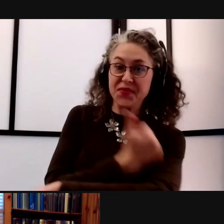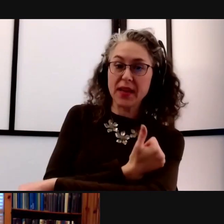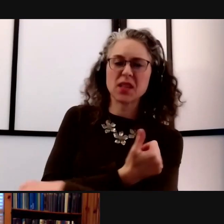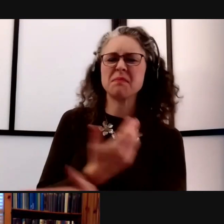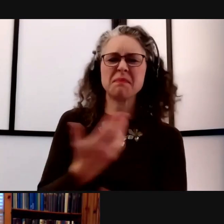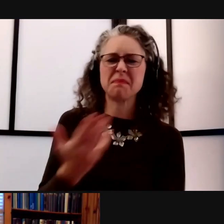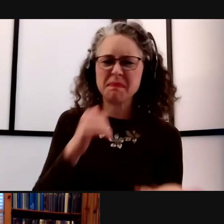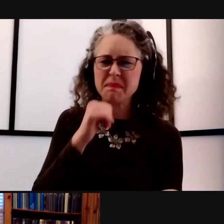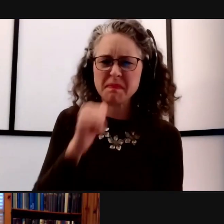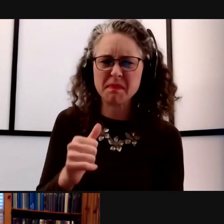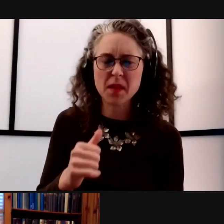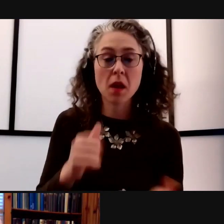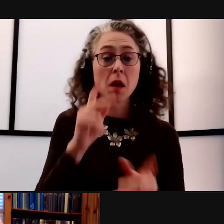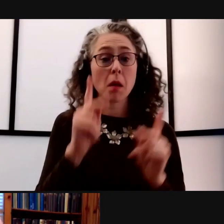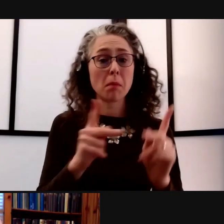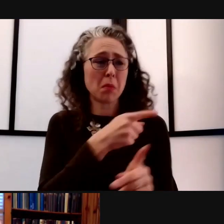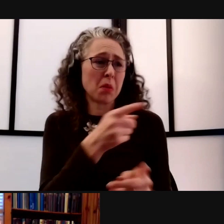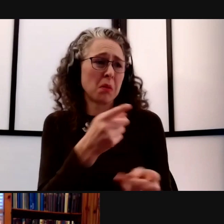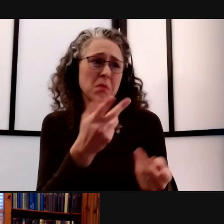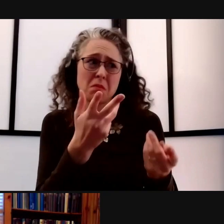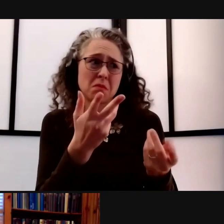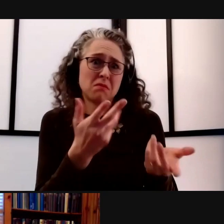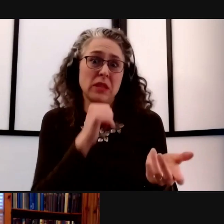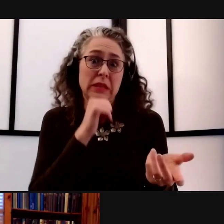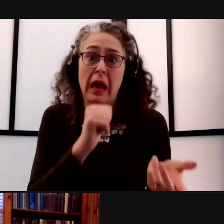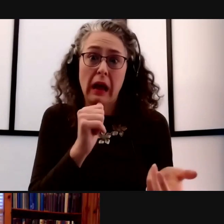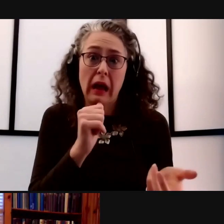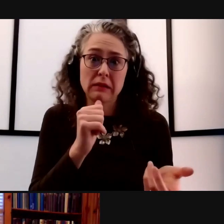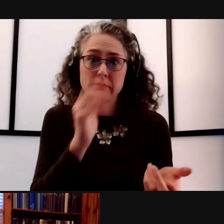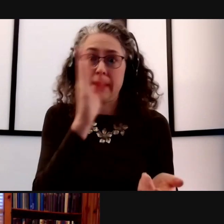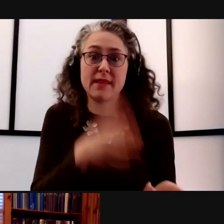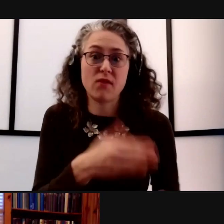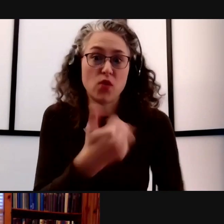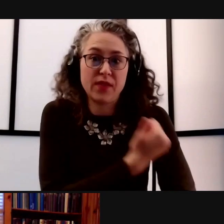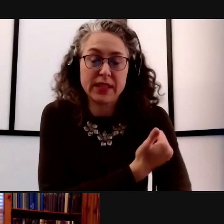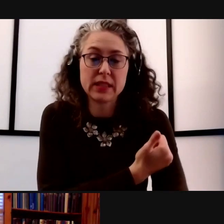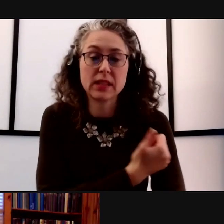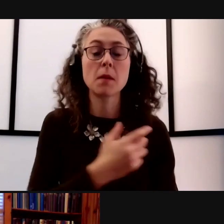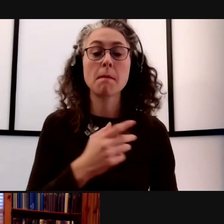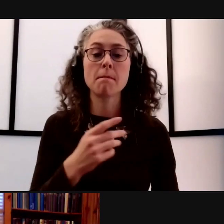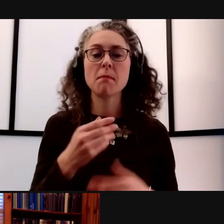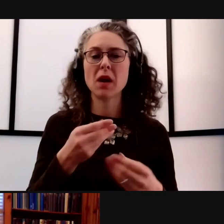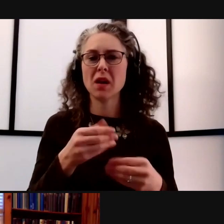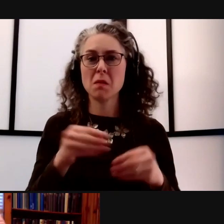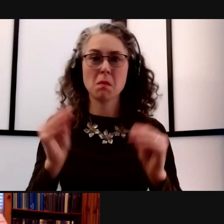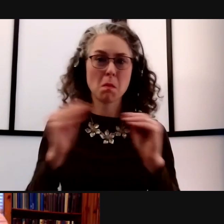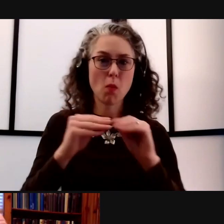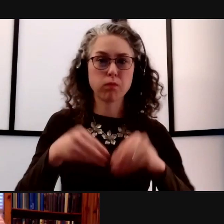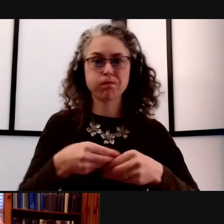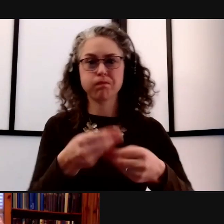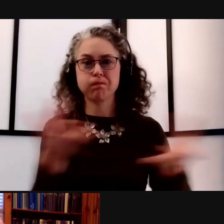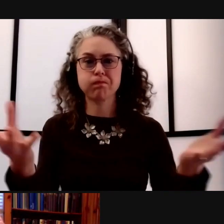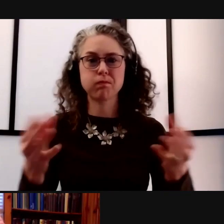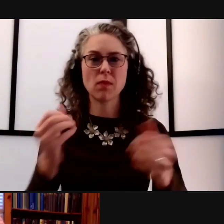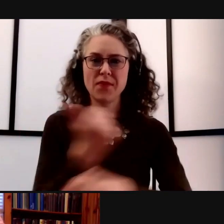that don't get vaccinated, but the supply, even within coming weeks, we're gonna see a big uptake.